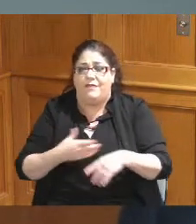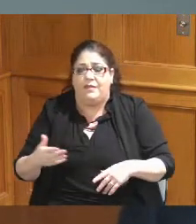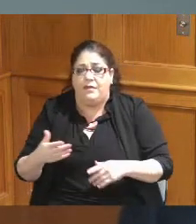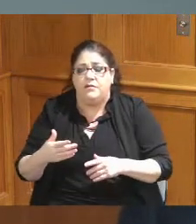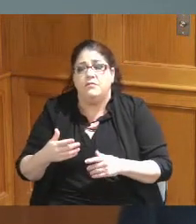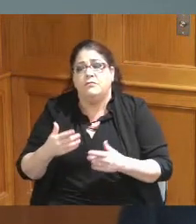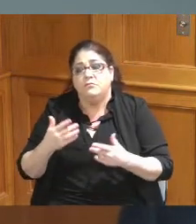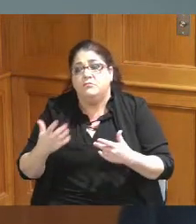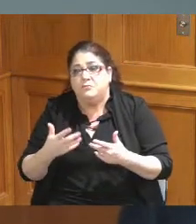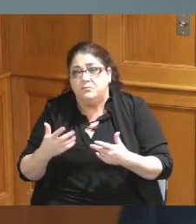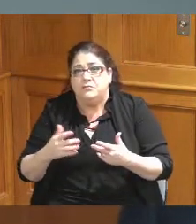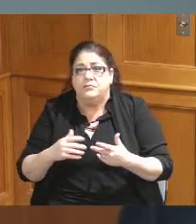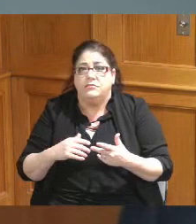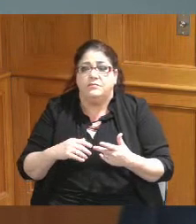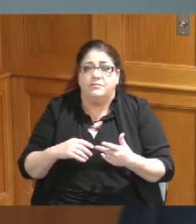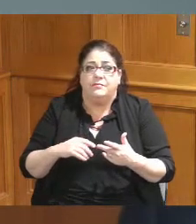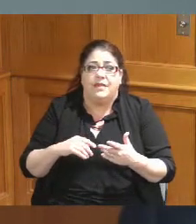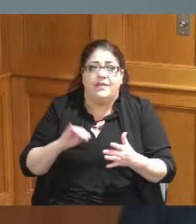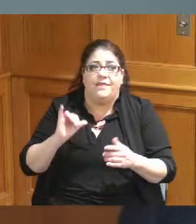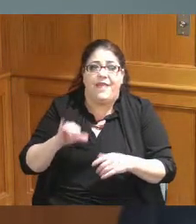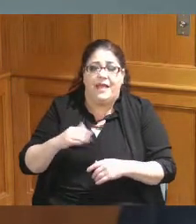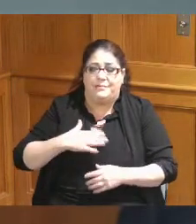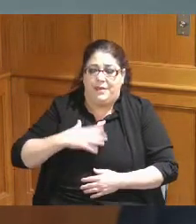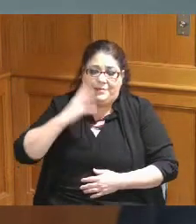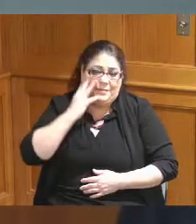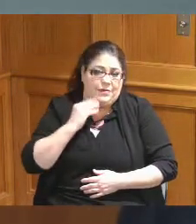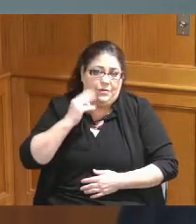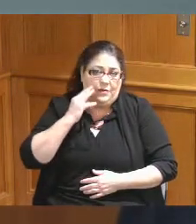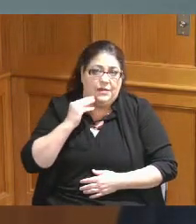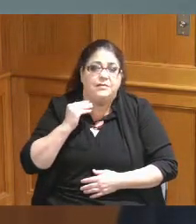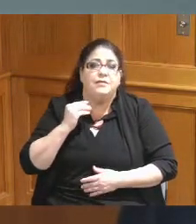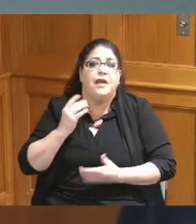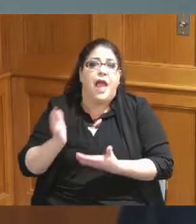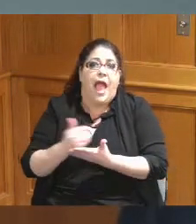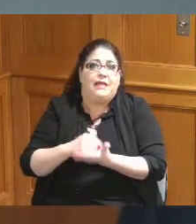you know that that just knowing from experience that that could add up pretty quickly even for